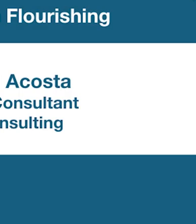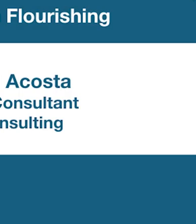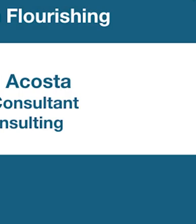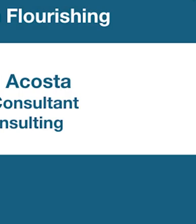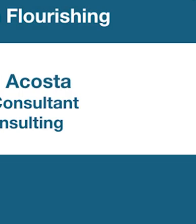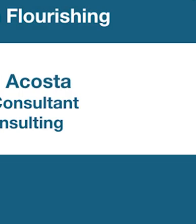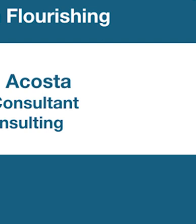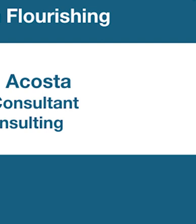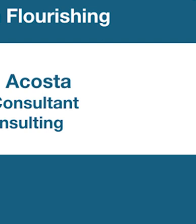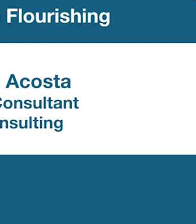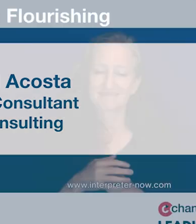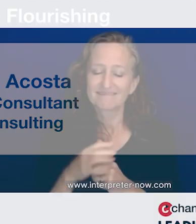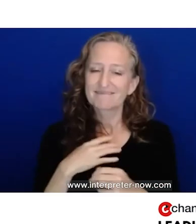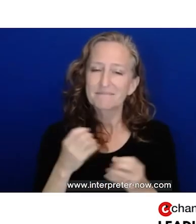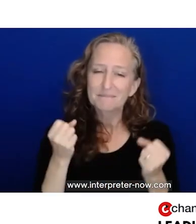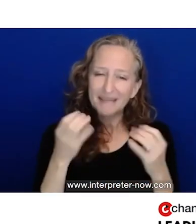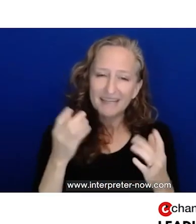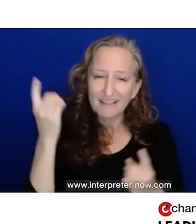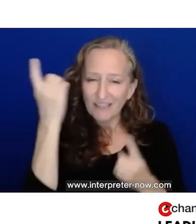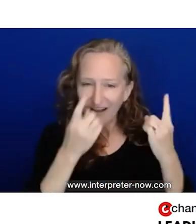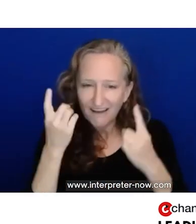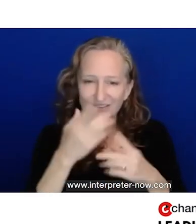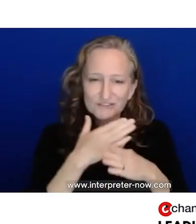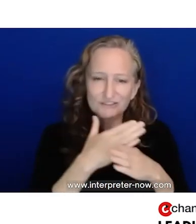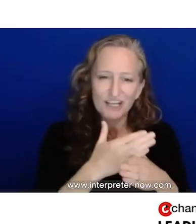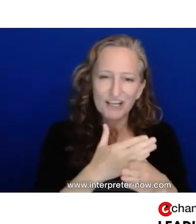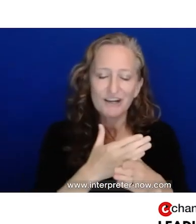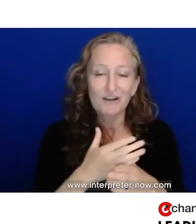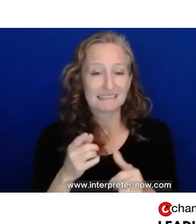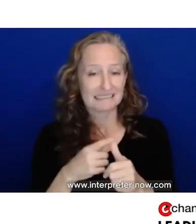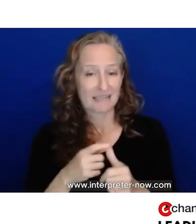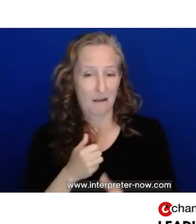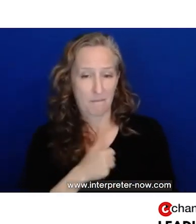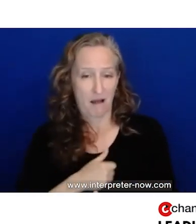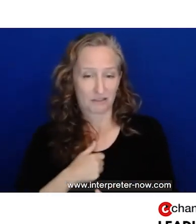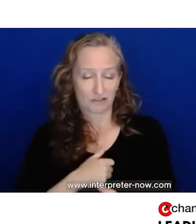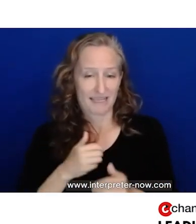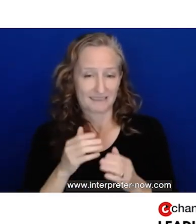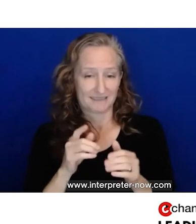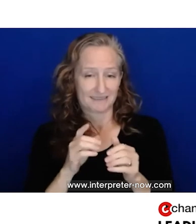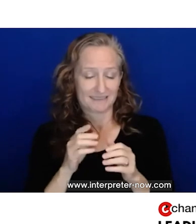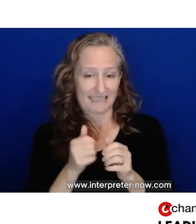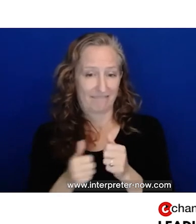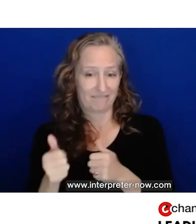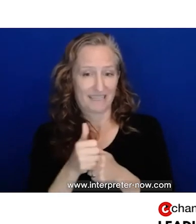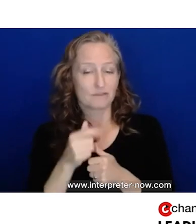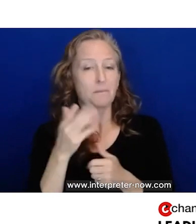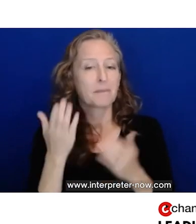I actually have so many thoughts to share with you. I want to apologize in advance